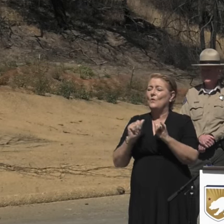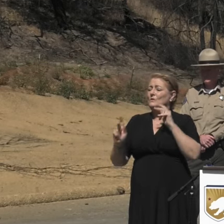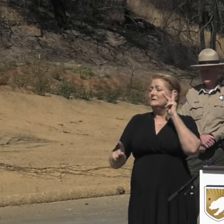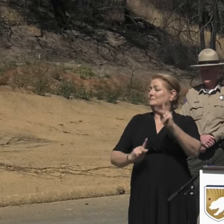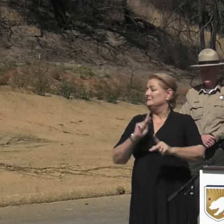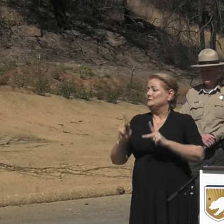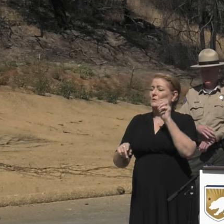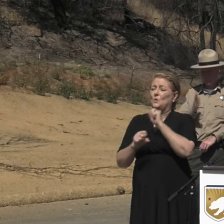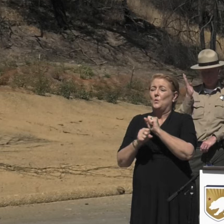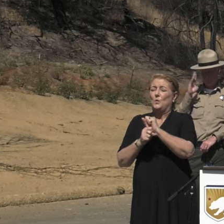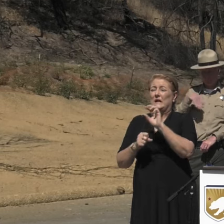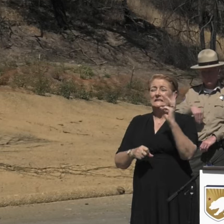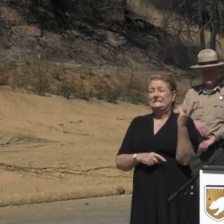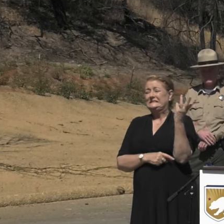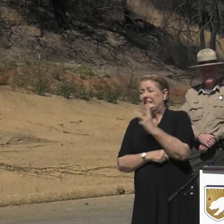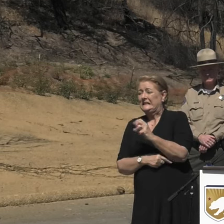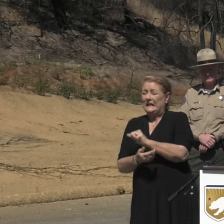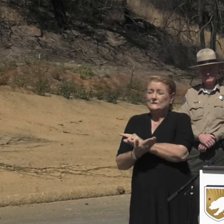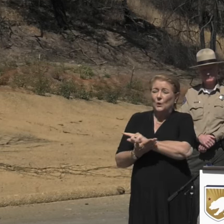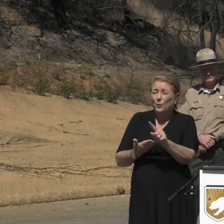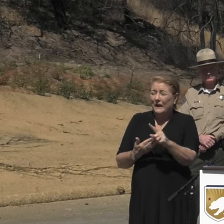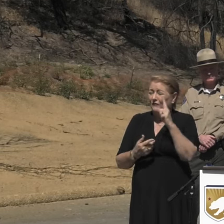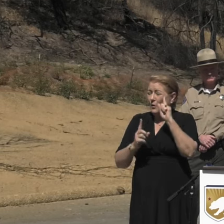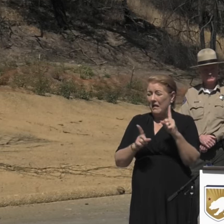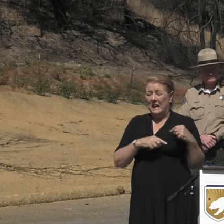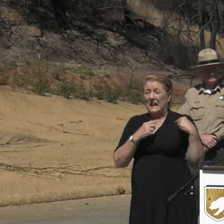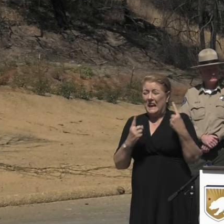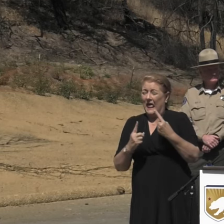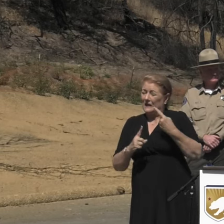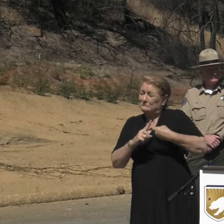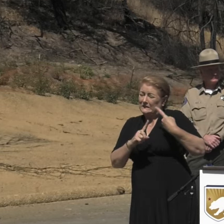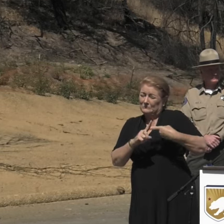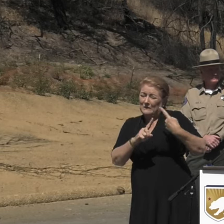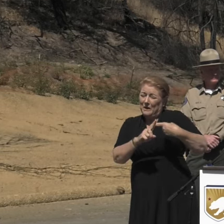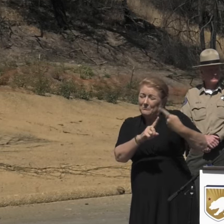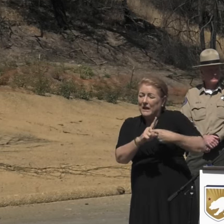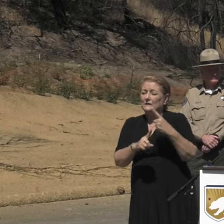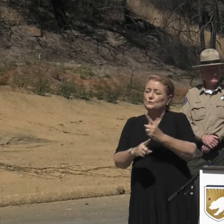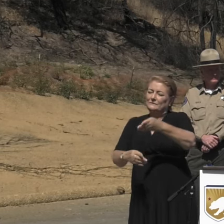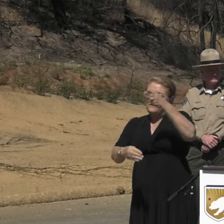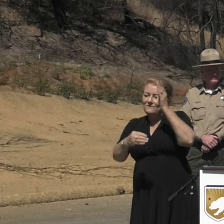six days a week, for the last several months, to get this job done.